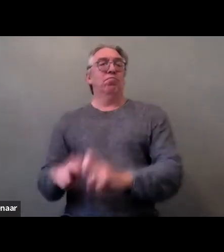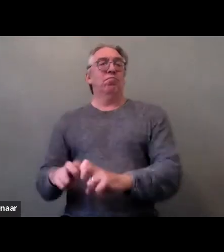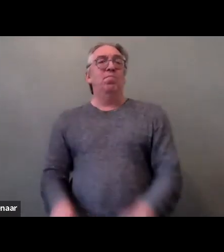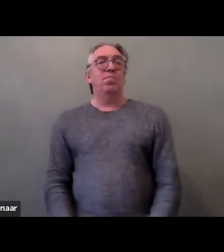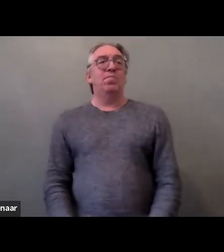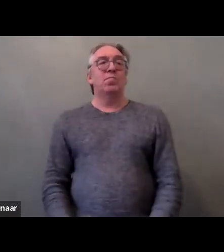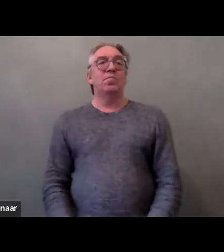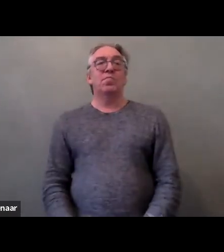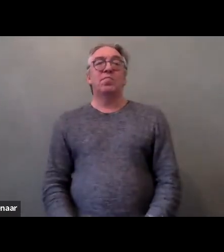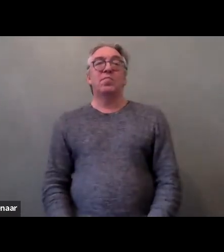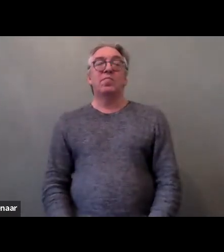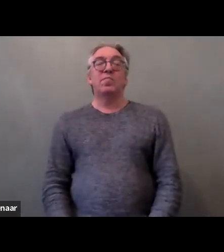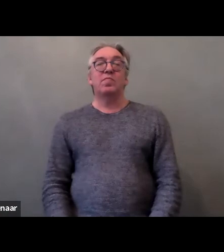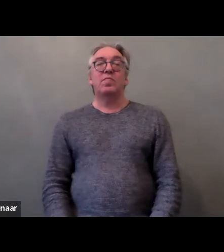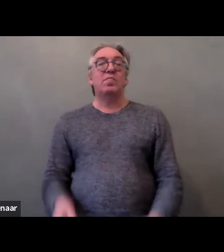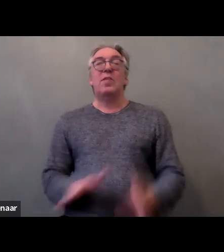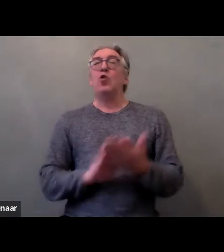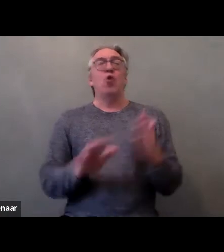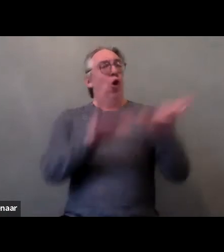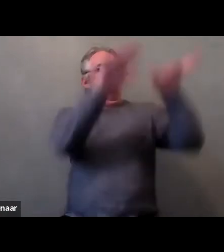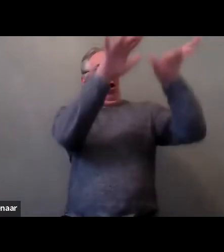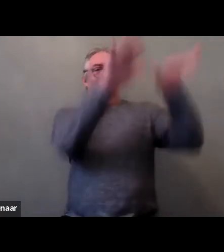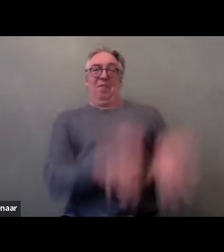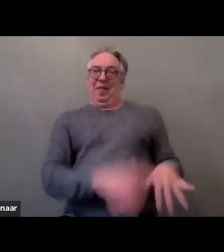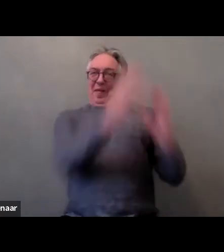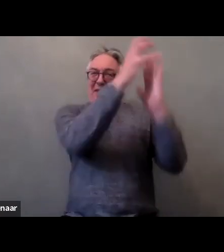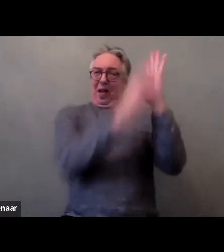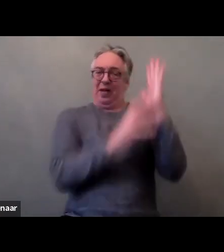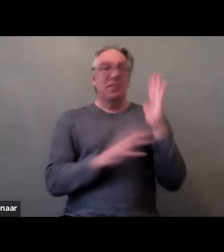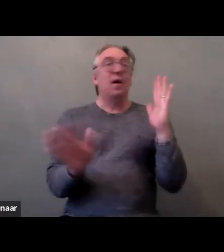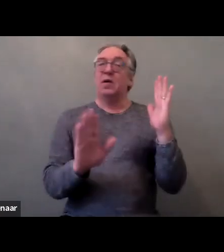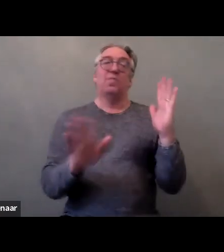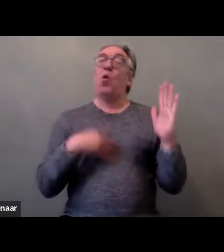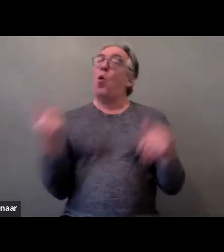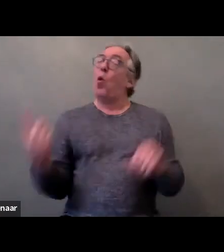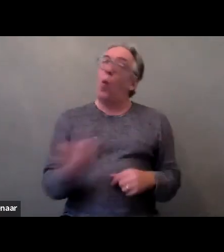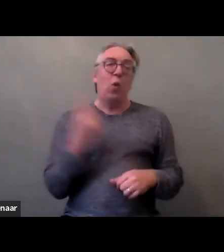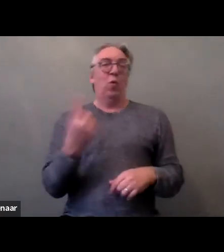because that again excludes people, there were drawings like comic strips,